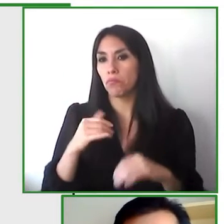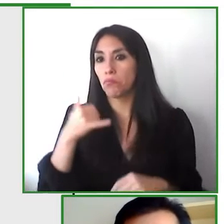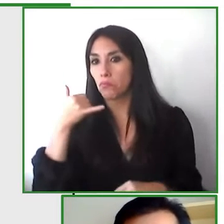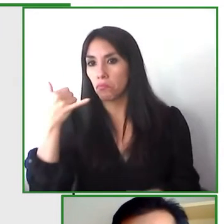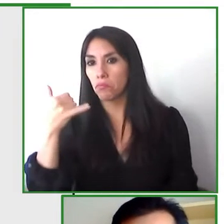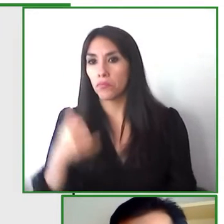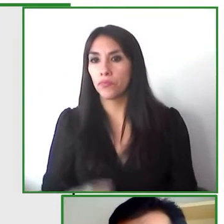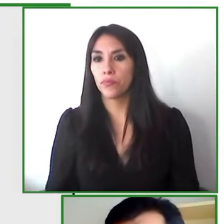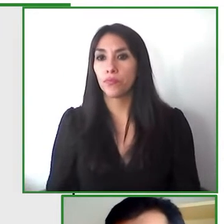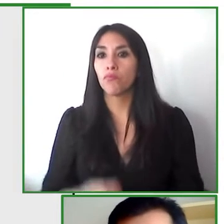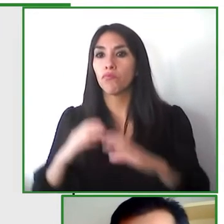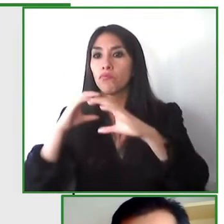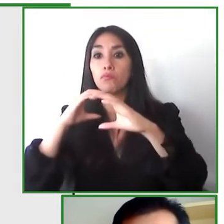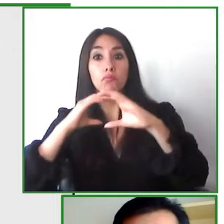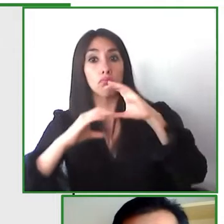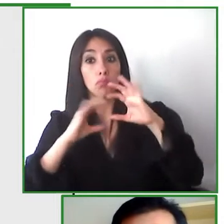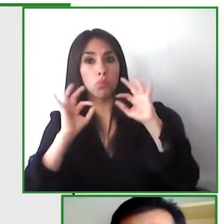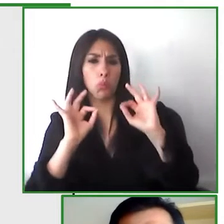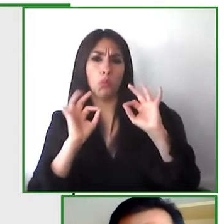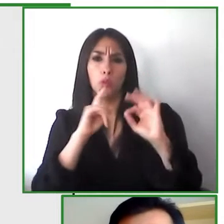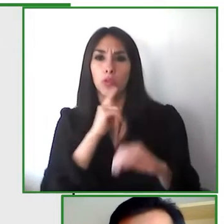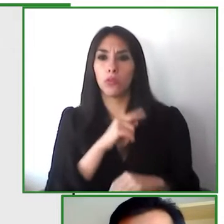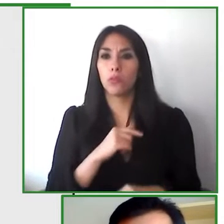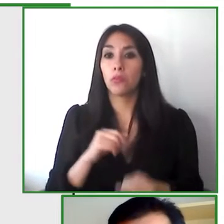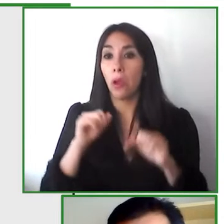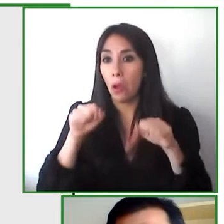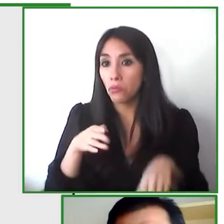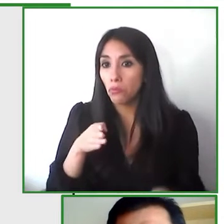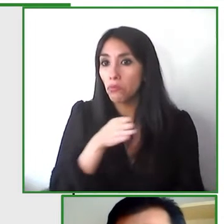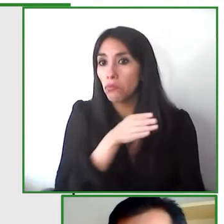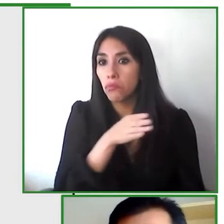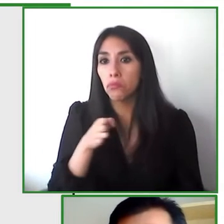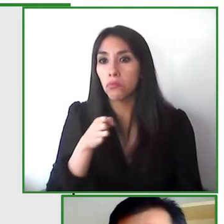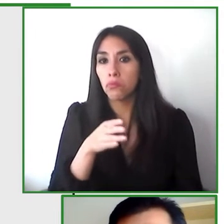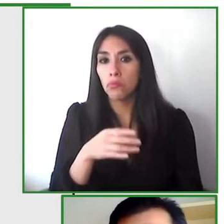and so we can make sure that regardless of an incident along the way where our users